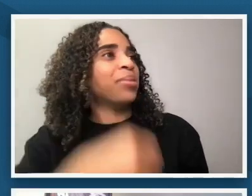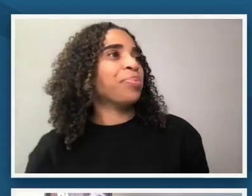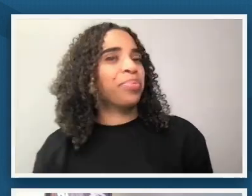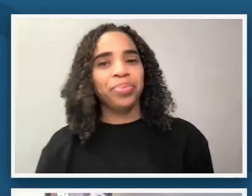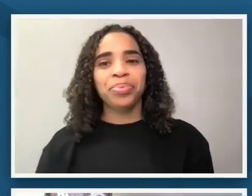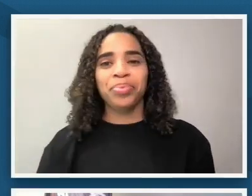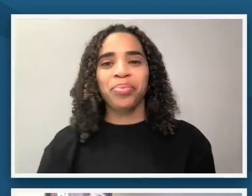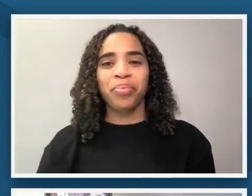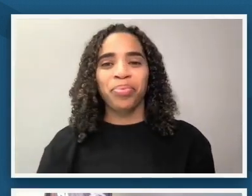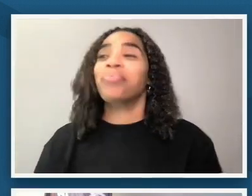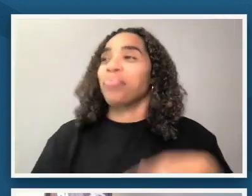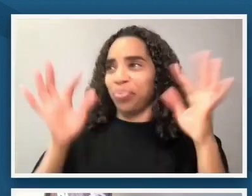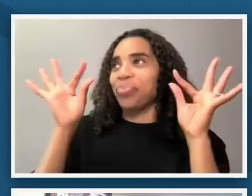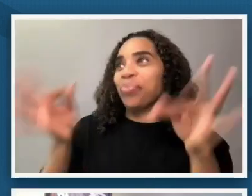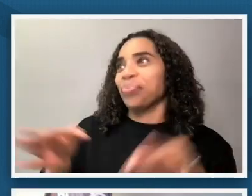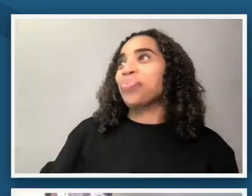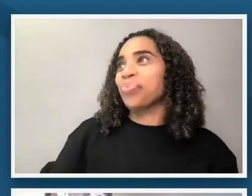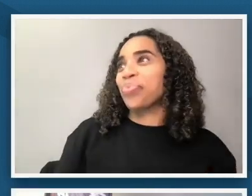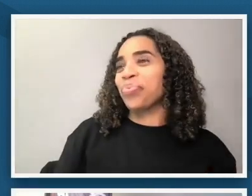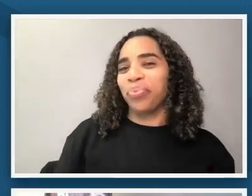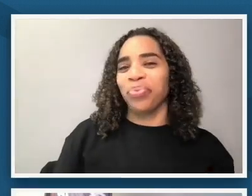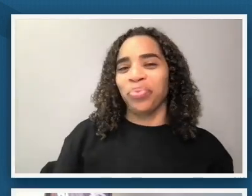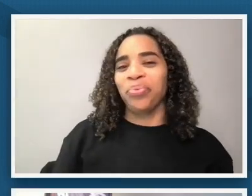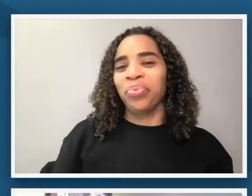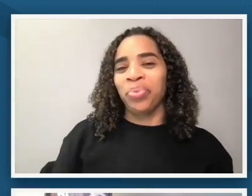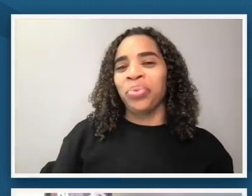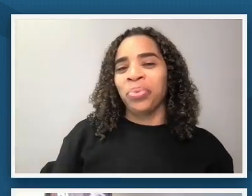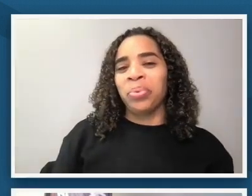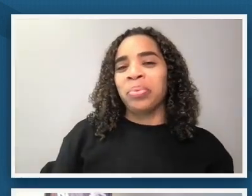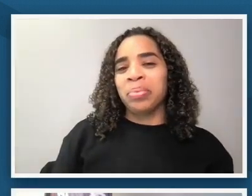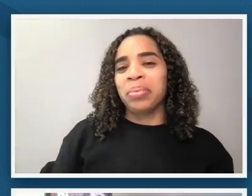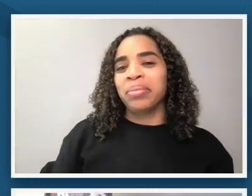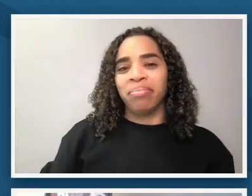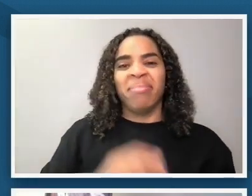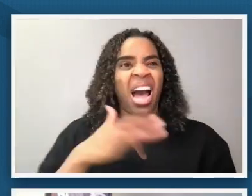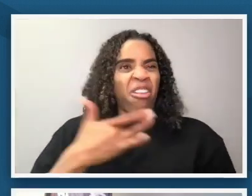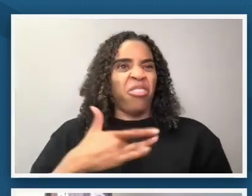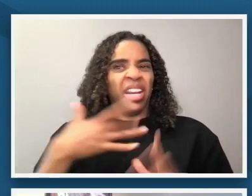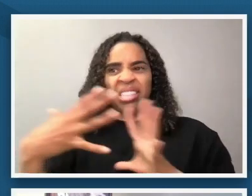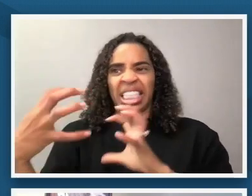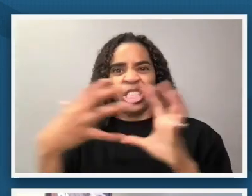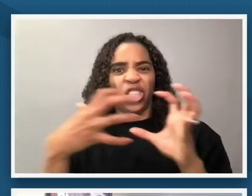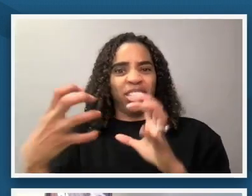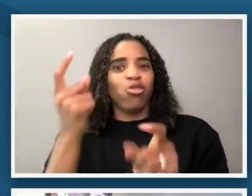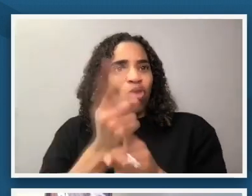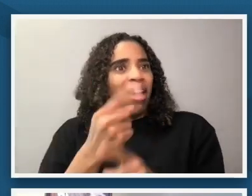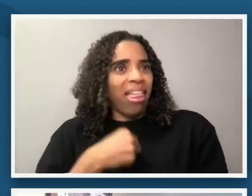absolutely yeah that that is that's the tension that